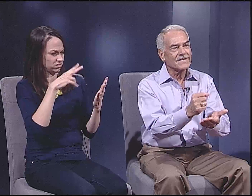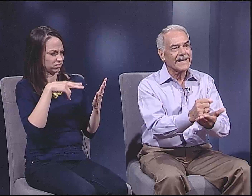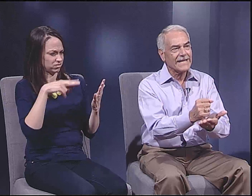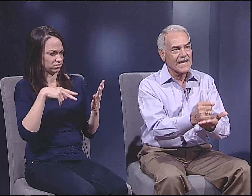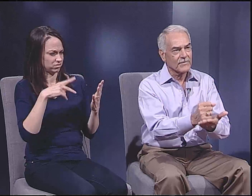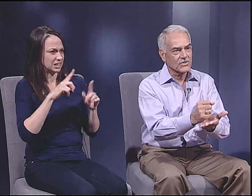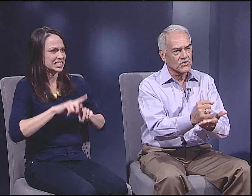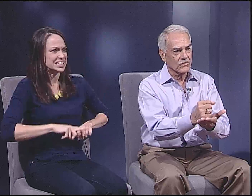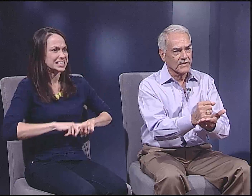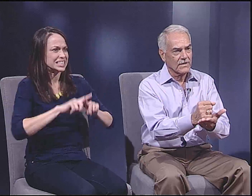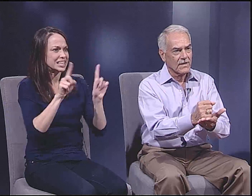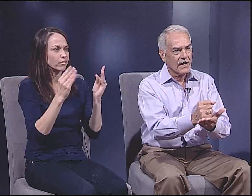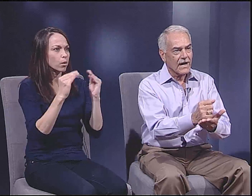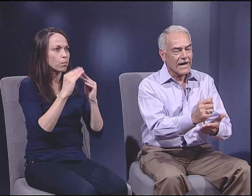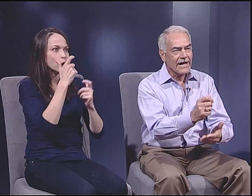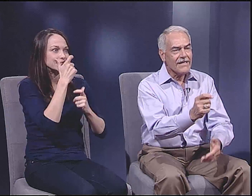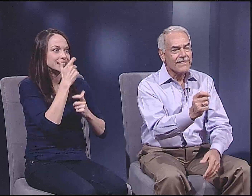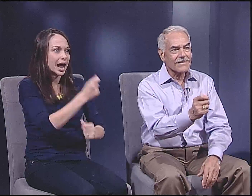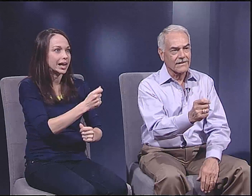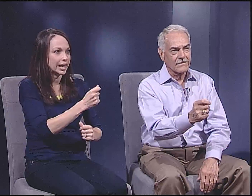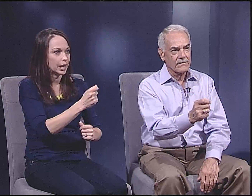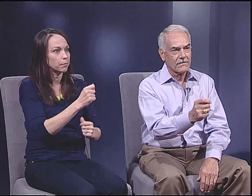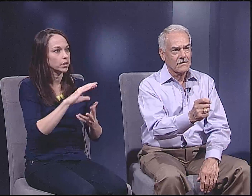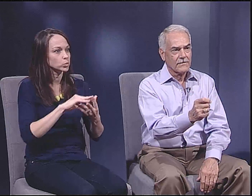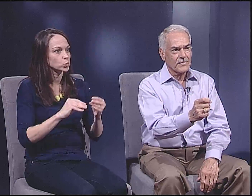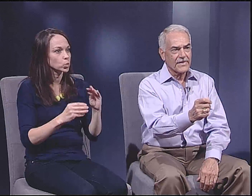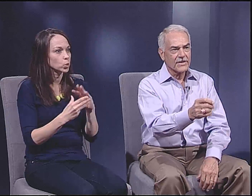And those told a completely different more dynamic story.